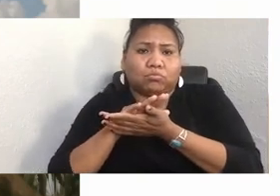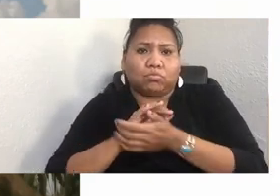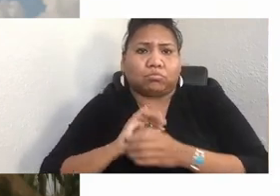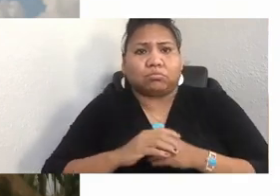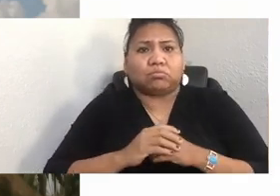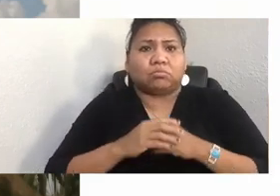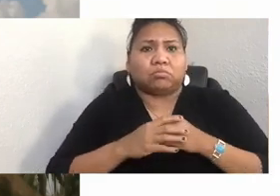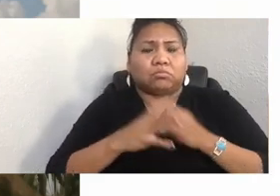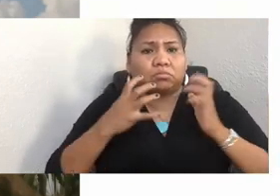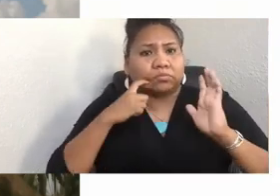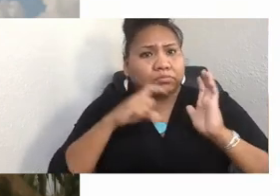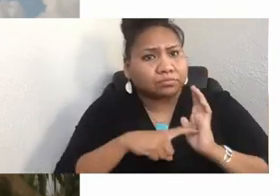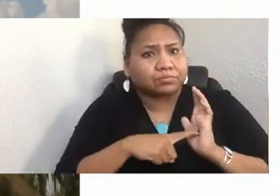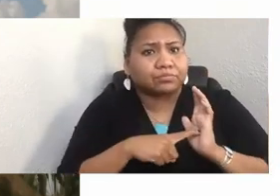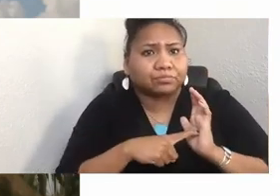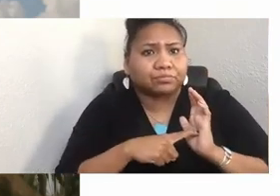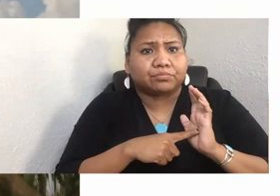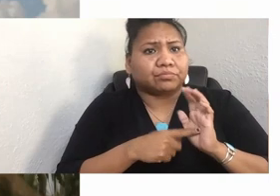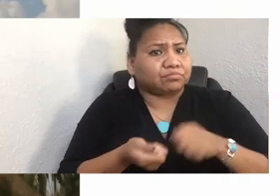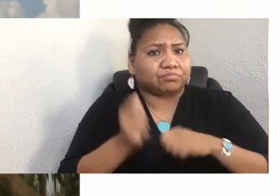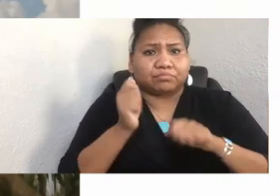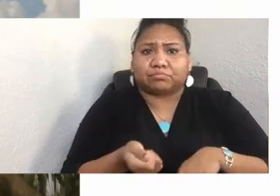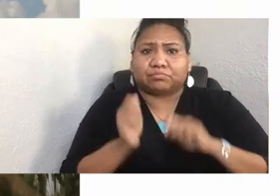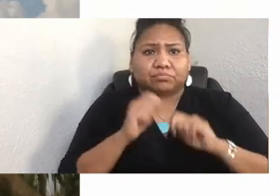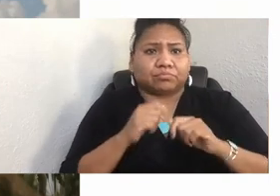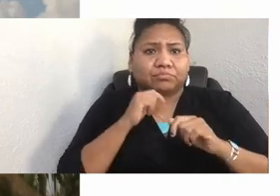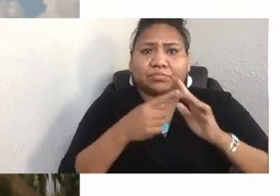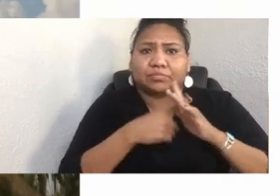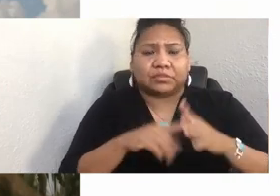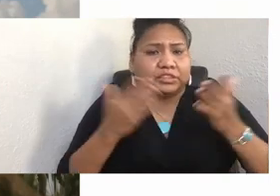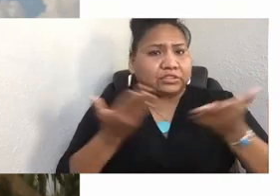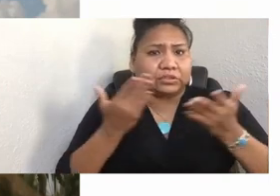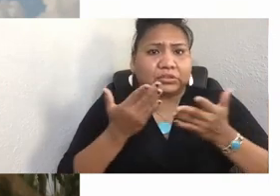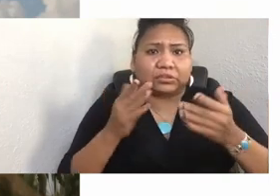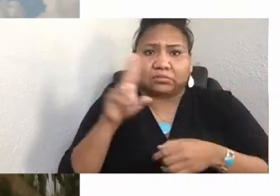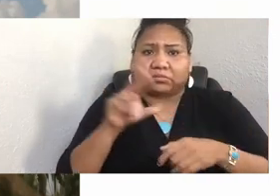began here yet. There was an estimated 150,000 indigenous children who